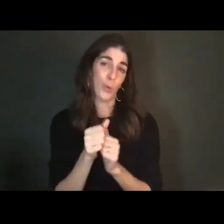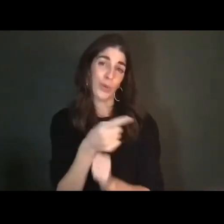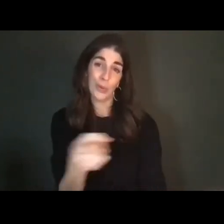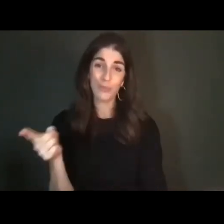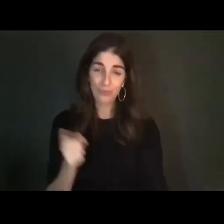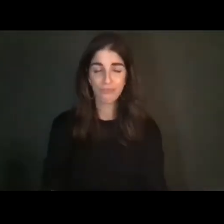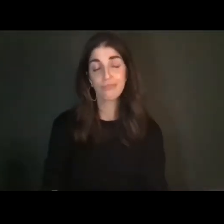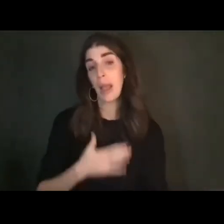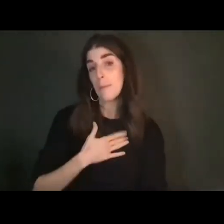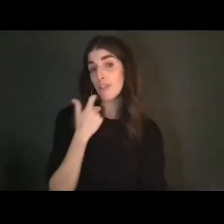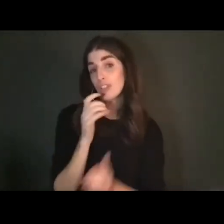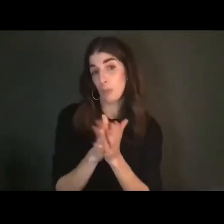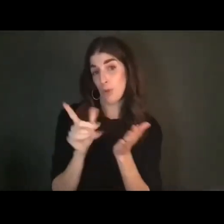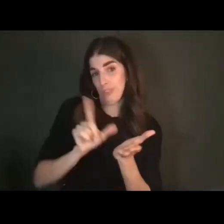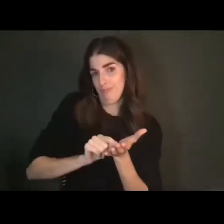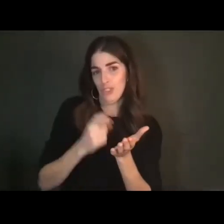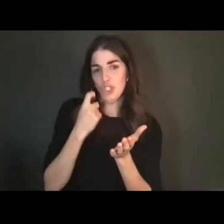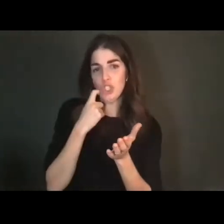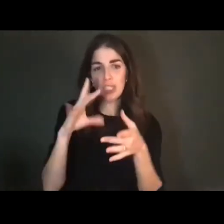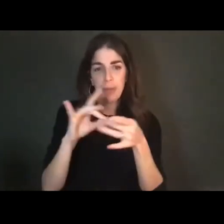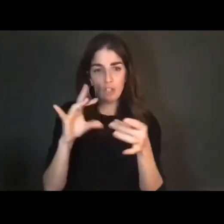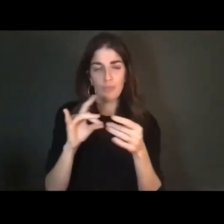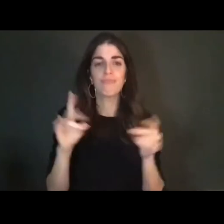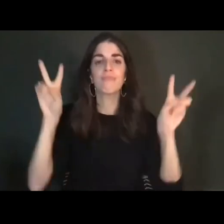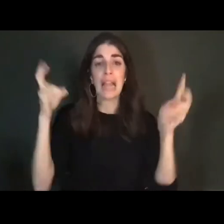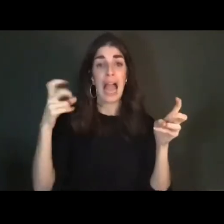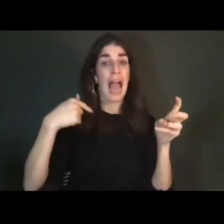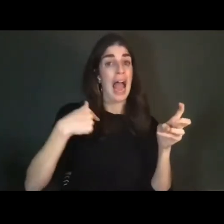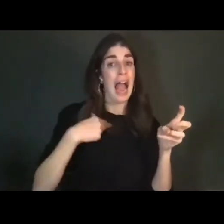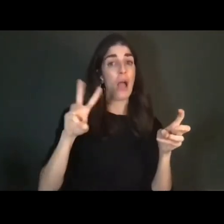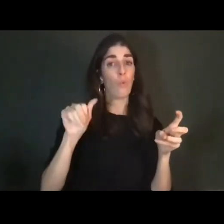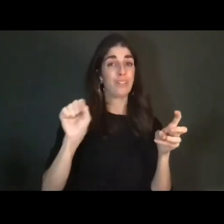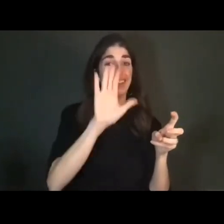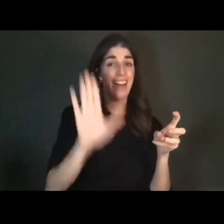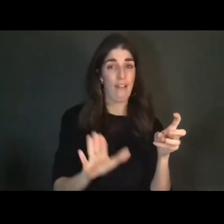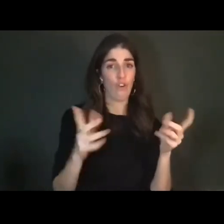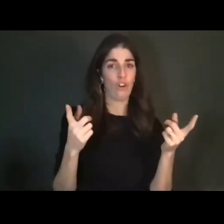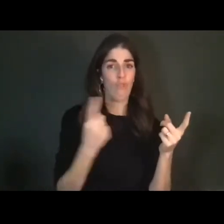book that Pam just mentioned, I WAS NEVER ALONE, OR OPORNIKI is arranged around the